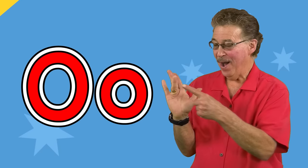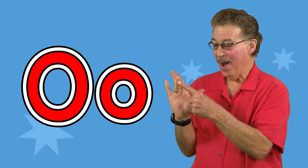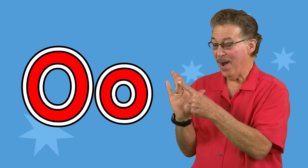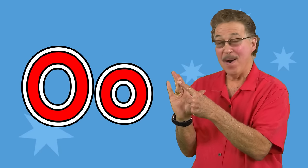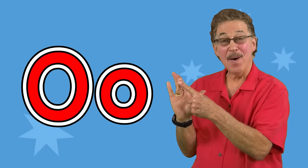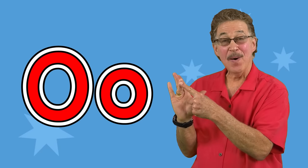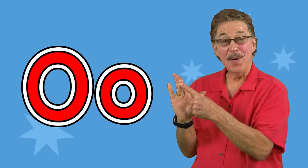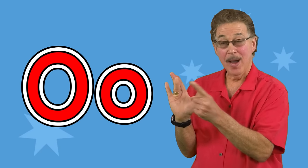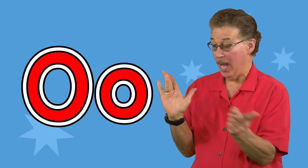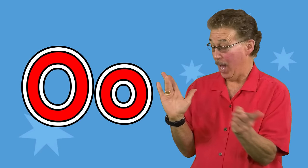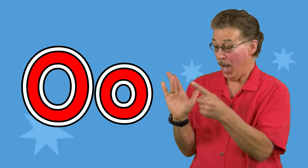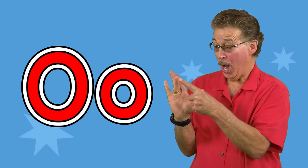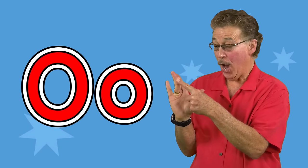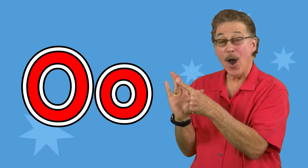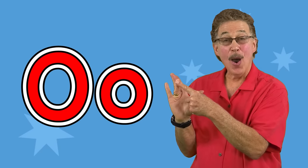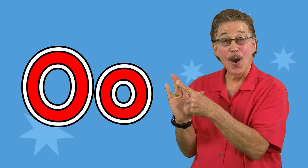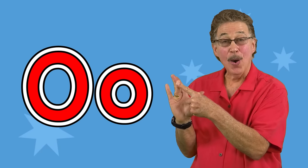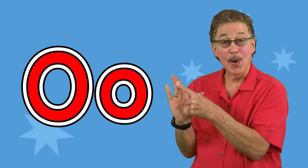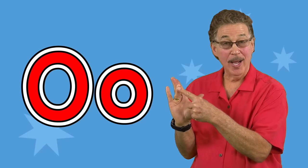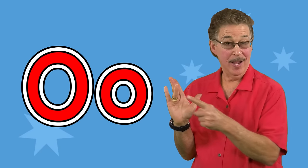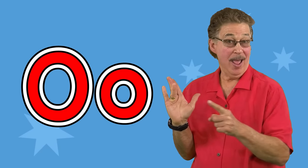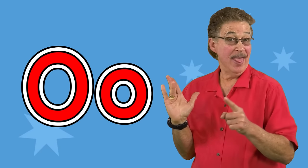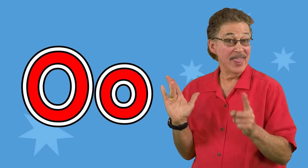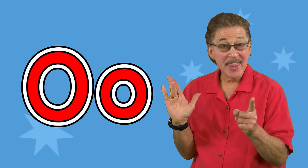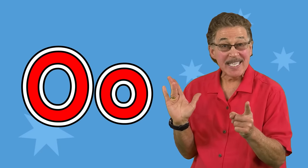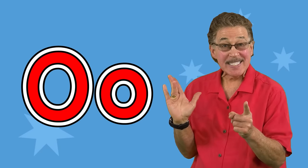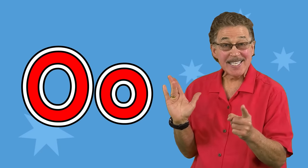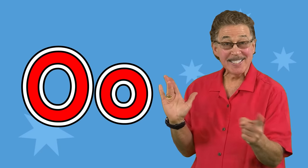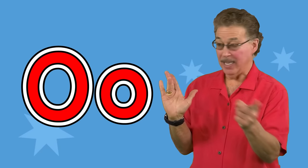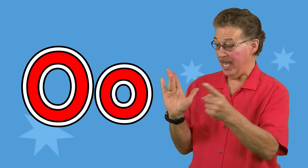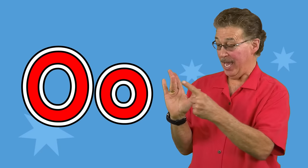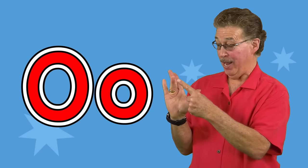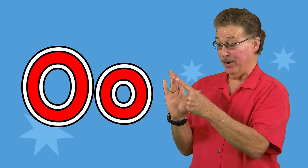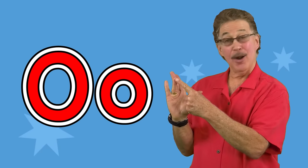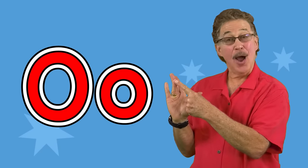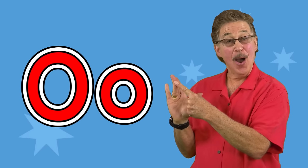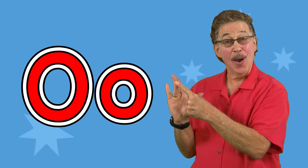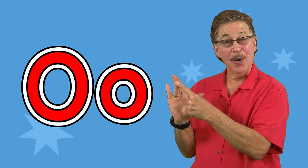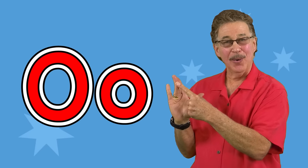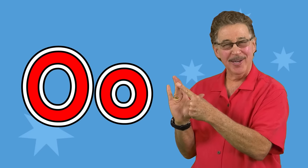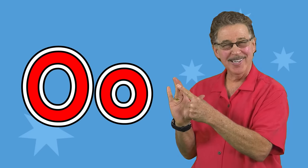O, o, this is the letter o